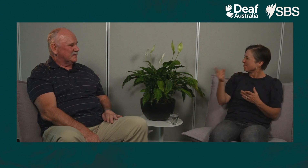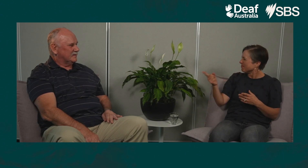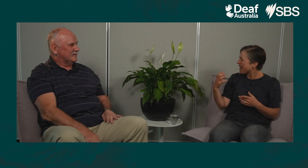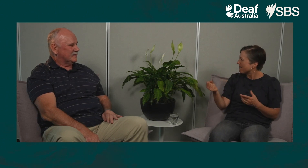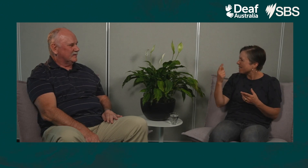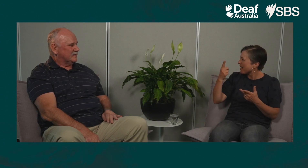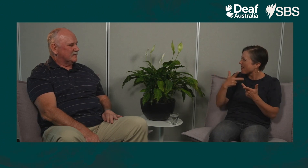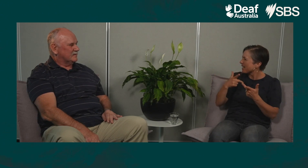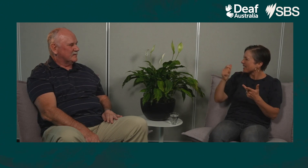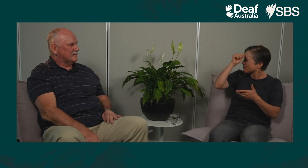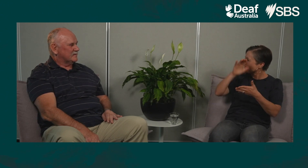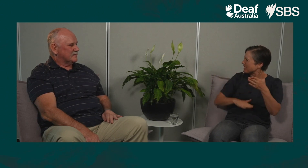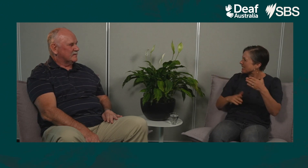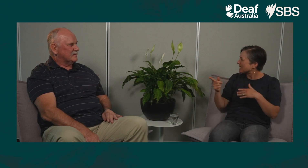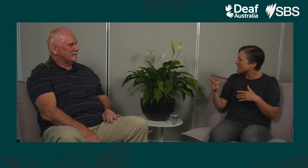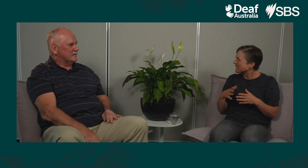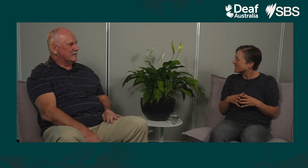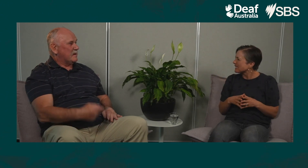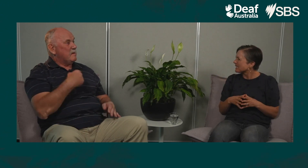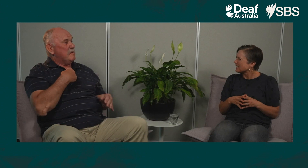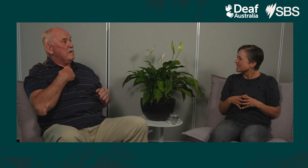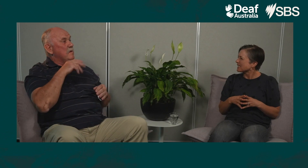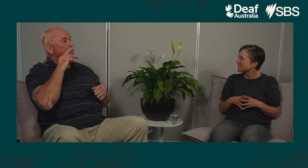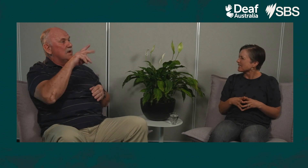That’s a little story. Do you have a similar experience?